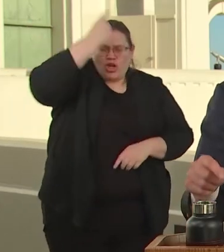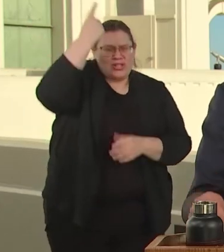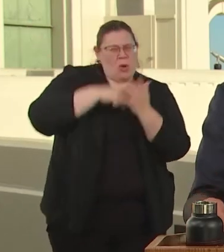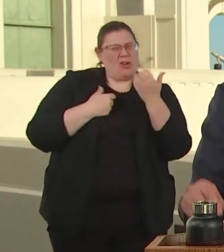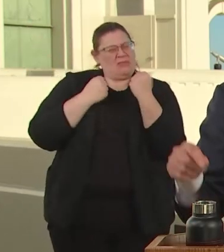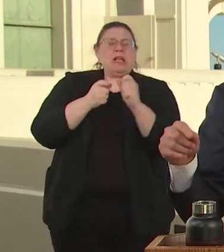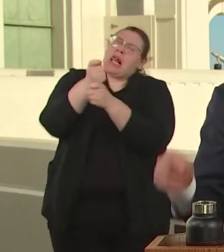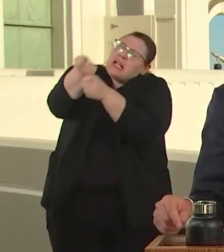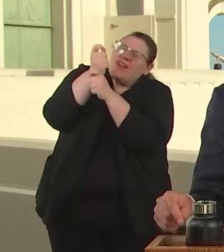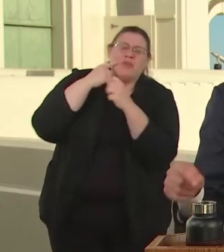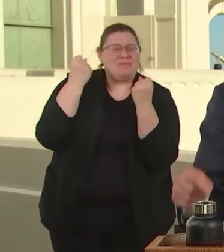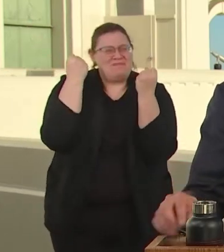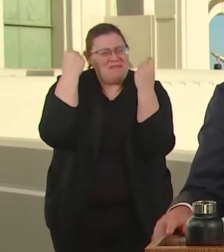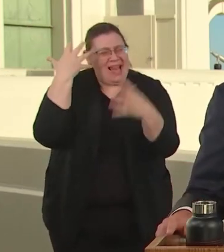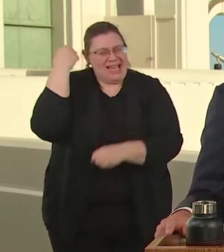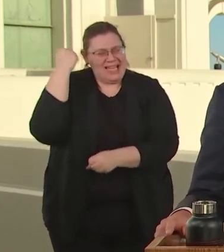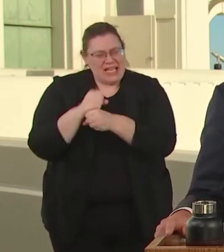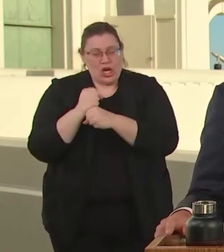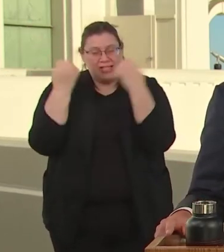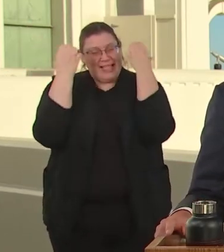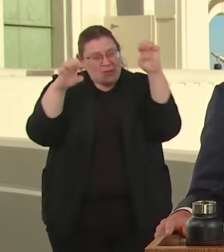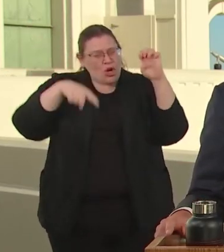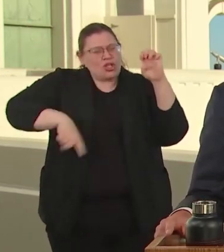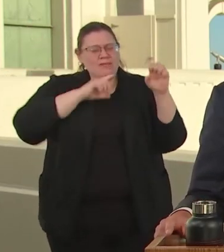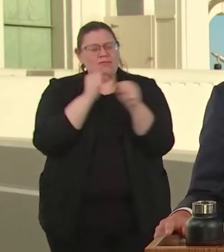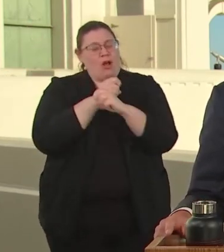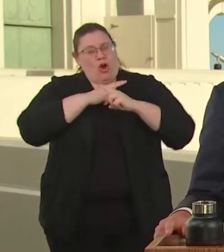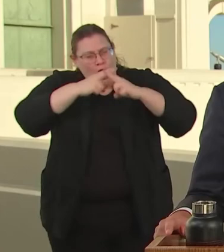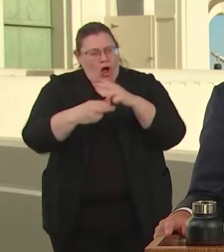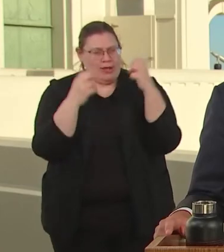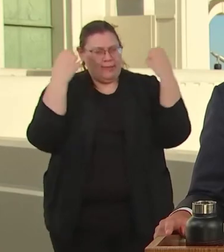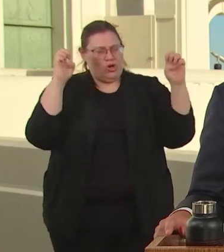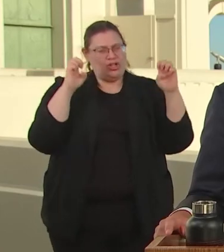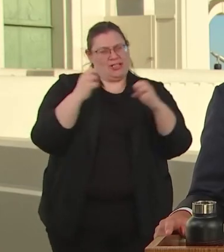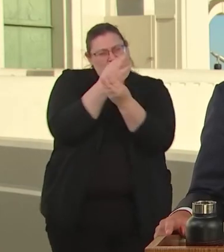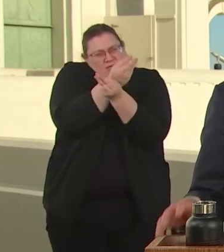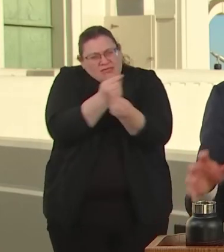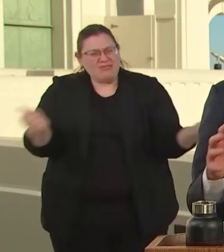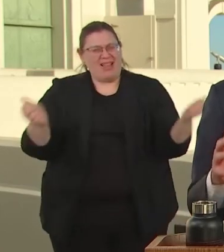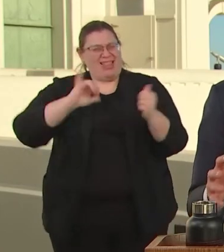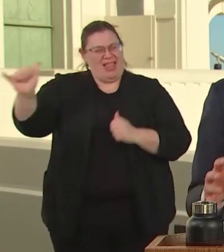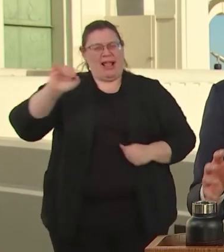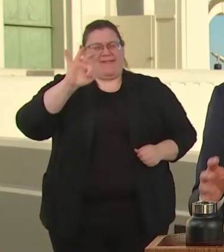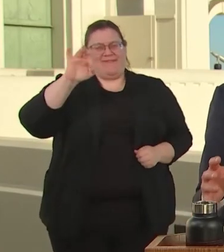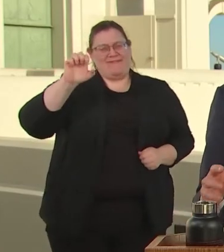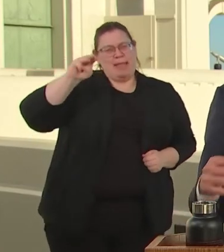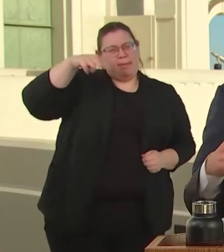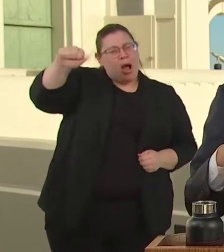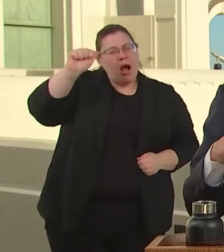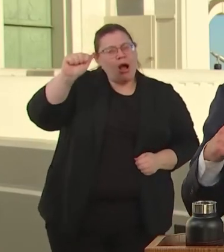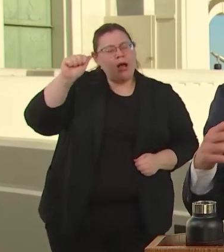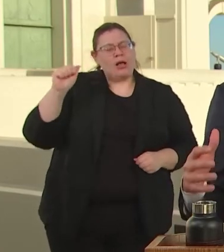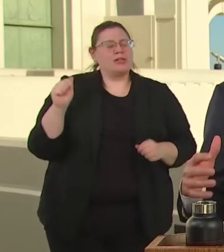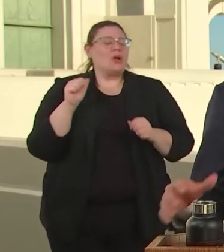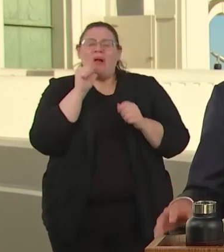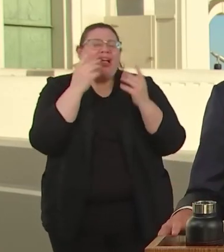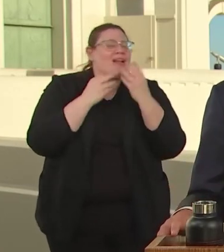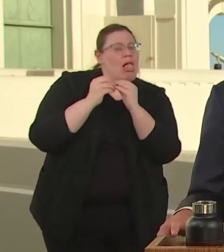ON THE TABLE FOR A LONG TIME, TREAT IT LIKE AN IMAGINE RESPONSE, AND ALLOW FEMA RESPONSE.